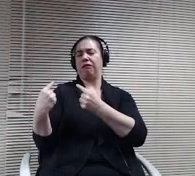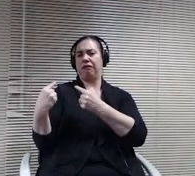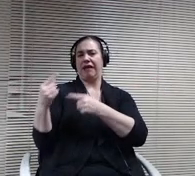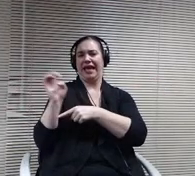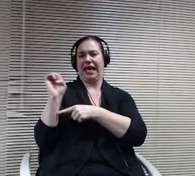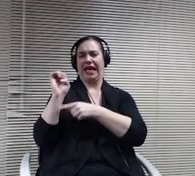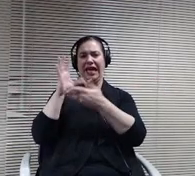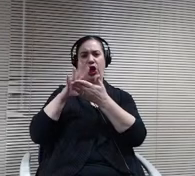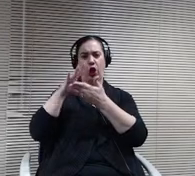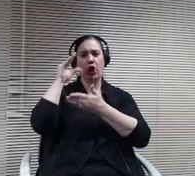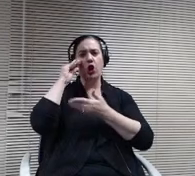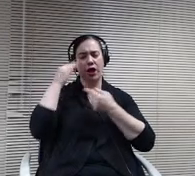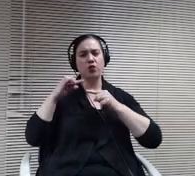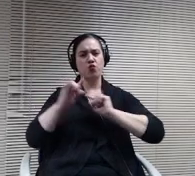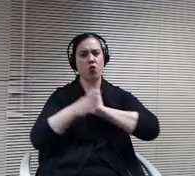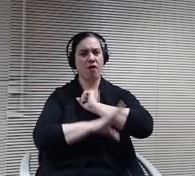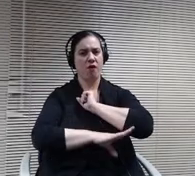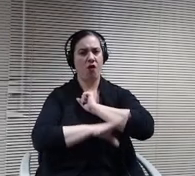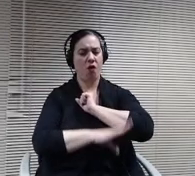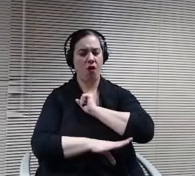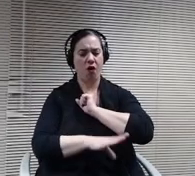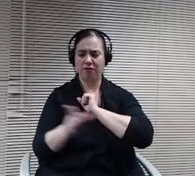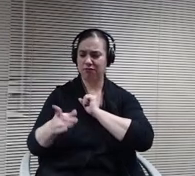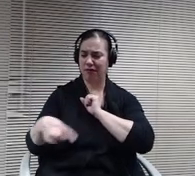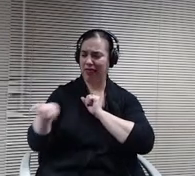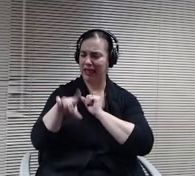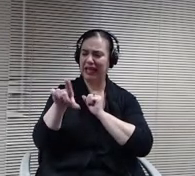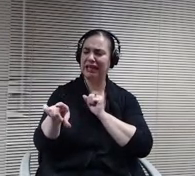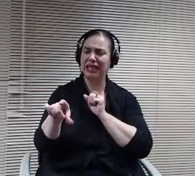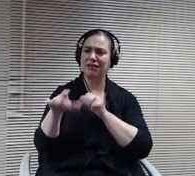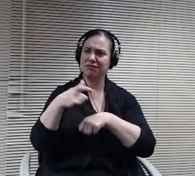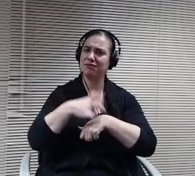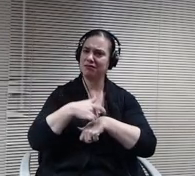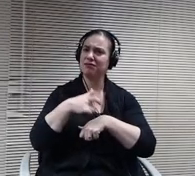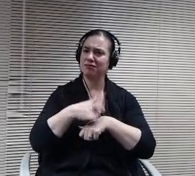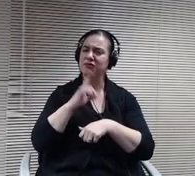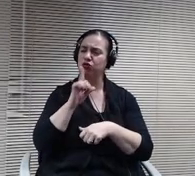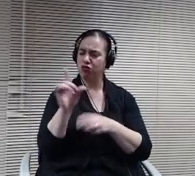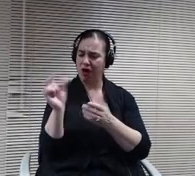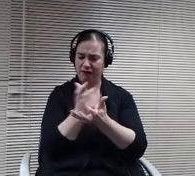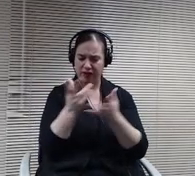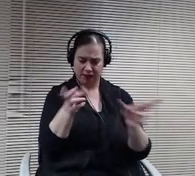most part, all fall and so they need that kind of time to get